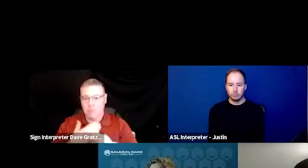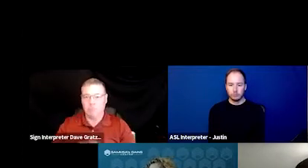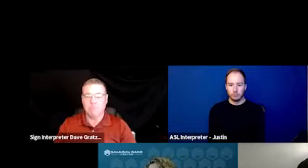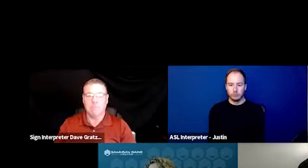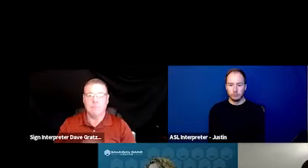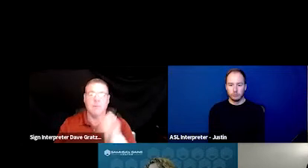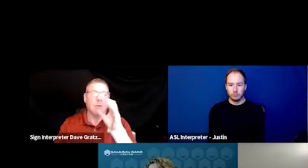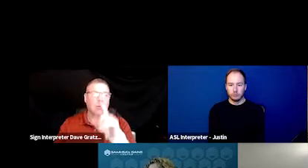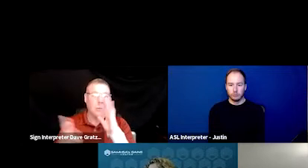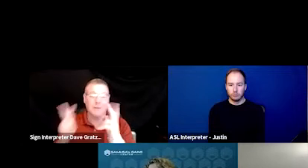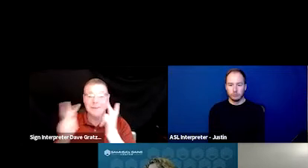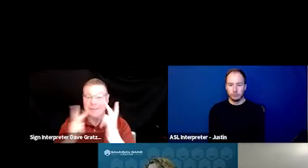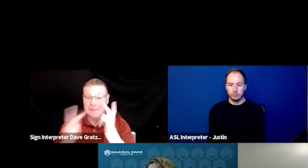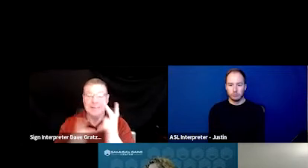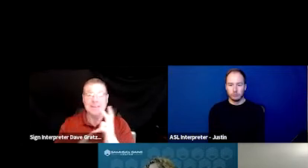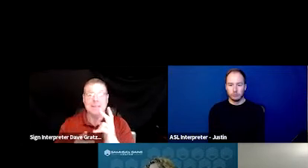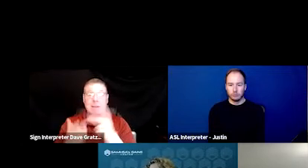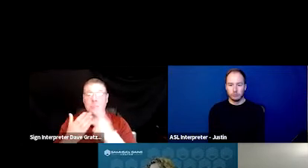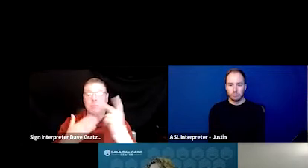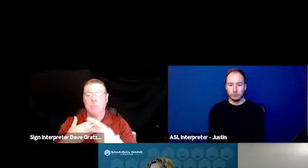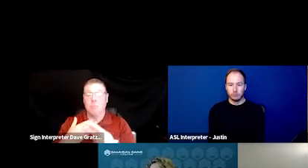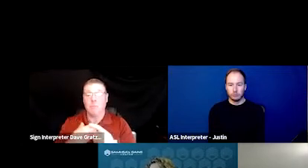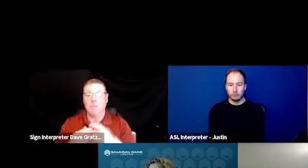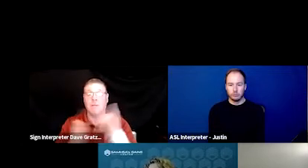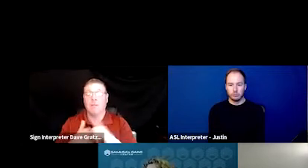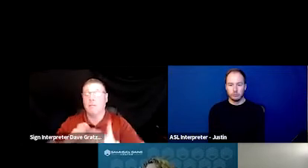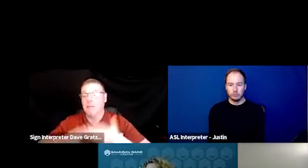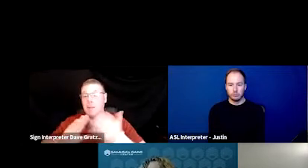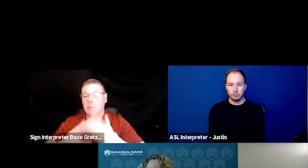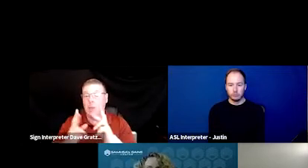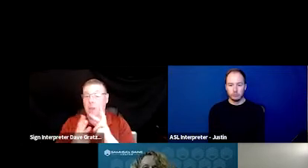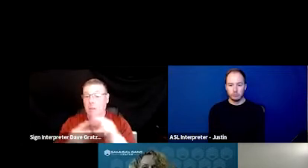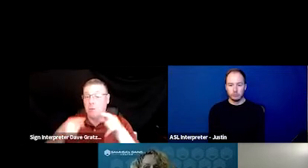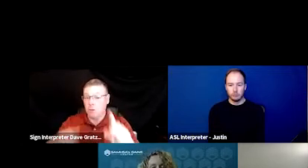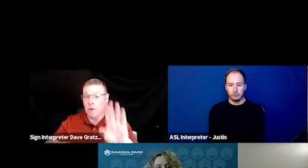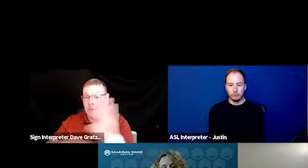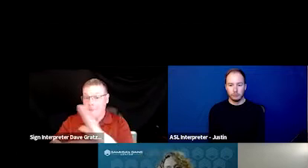So you'll see Co Responder programs that operate either during normal business hours,